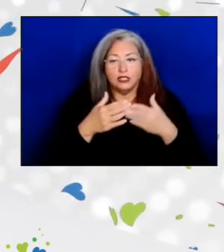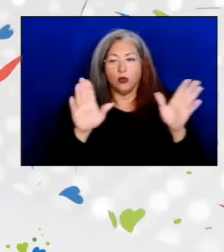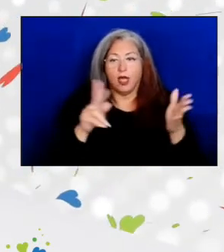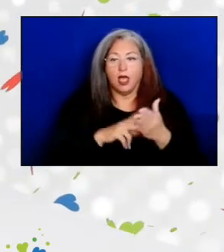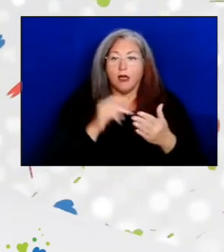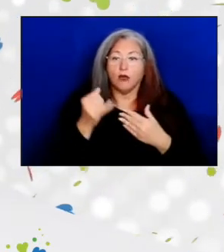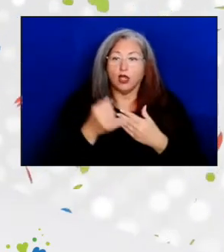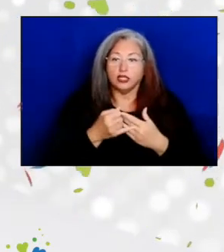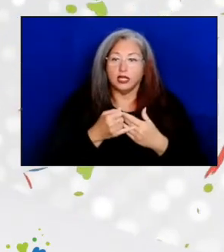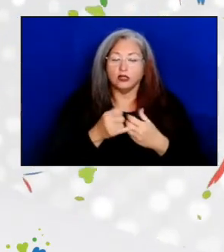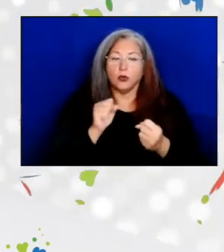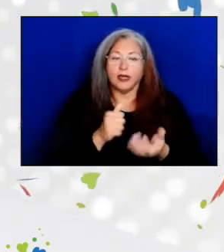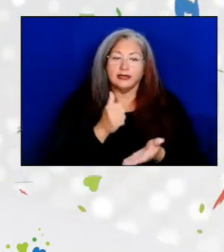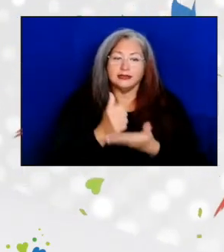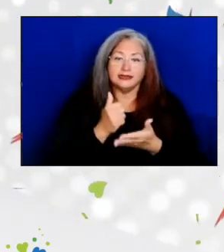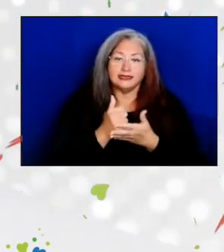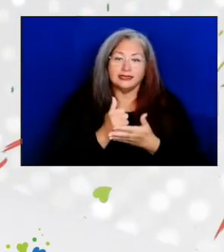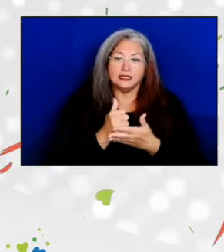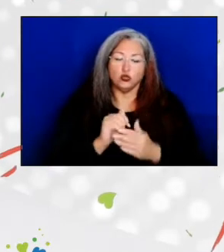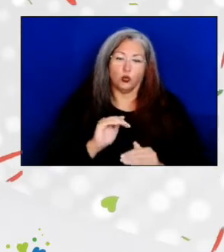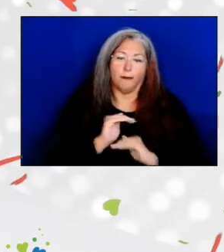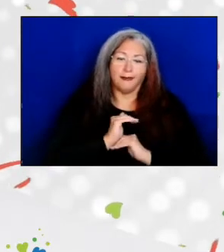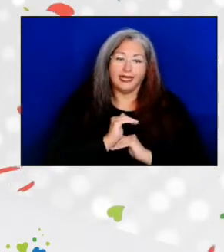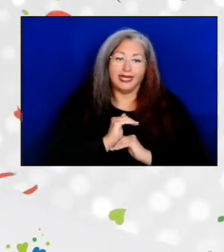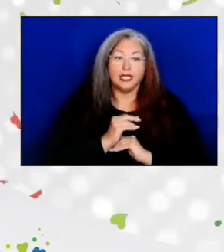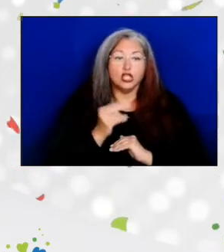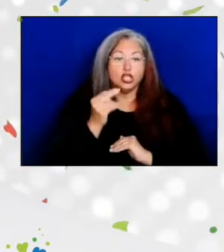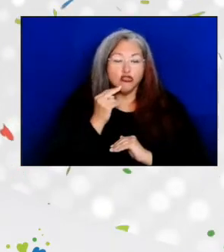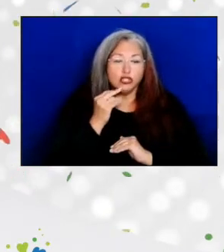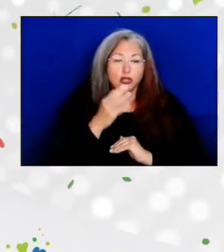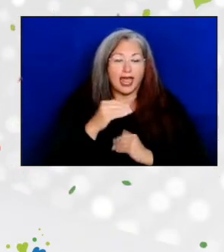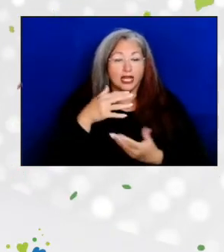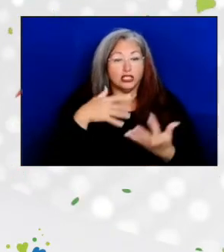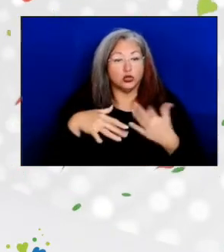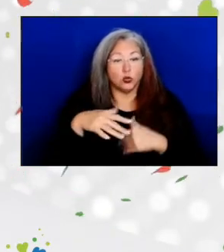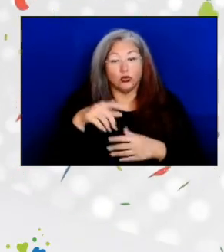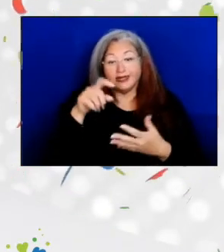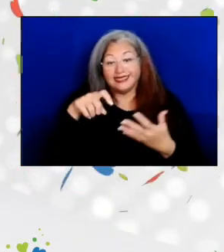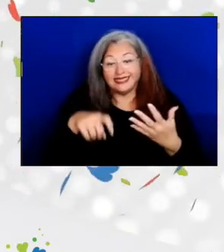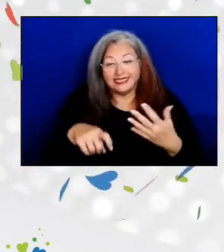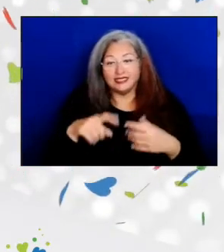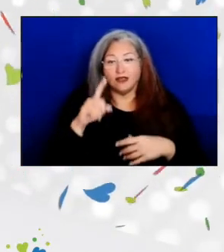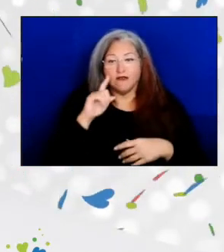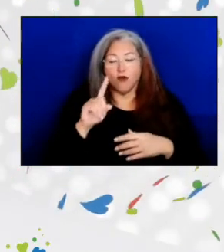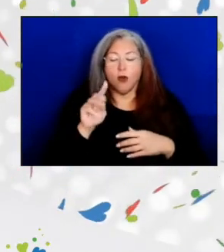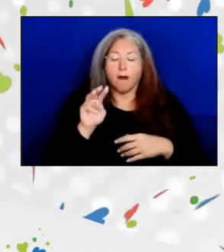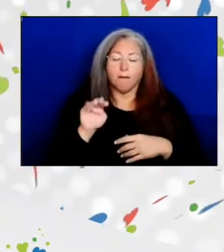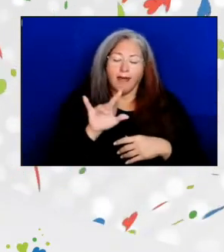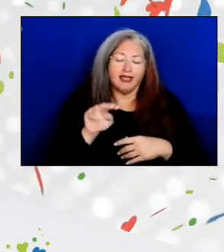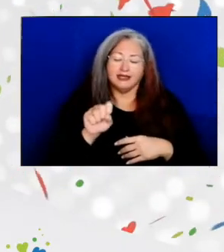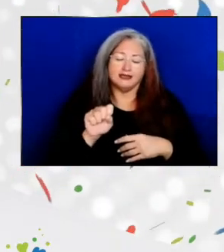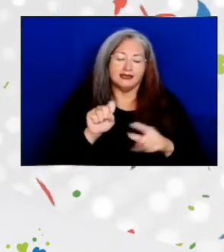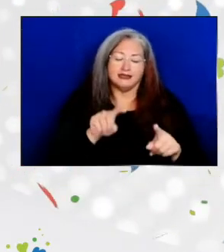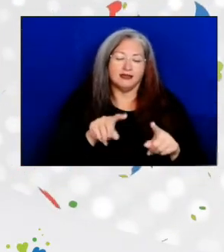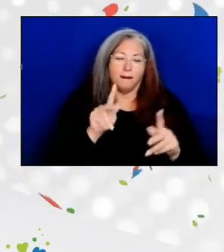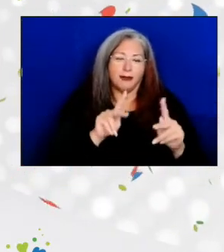to assist in meeting the nutritional and social needs of millions of persons, aged 60 and older.